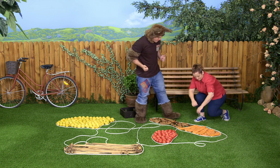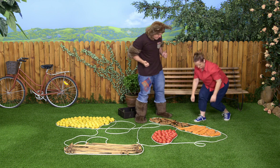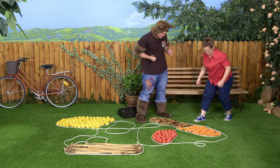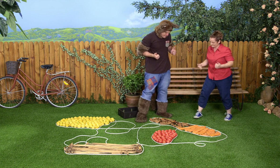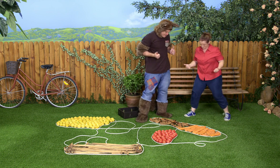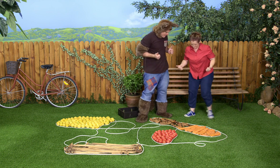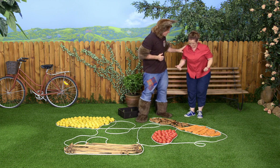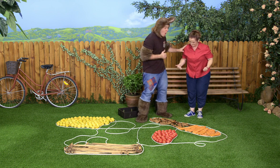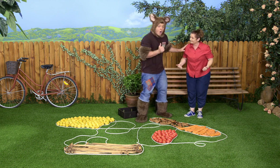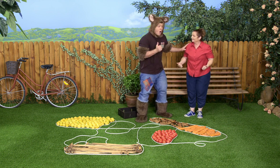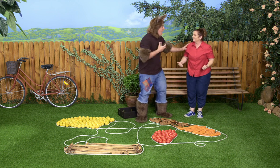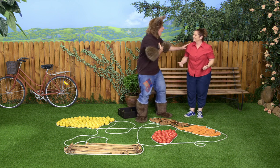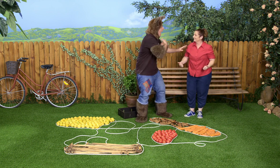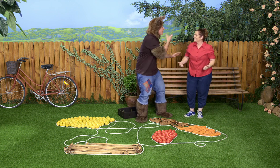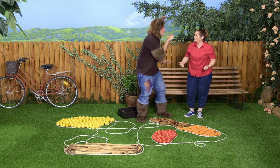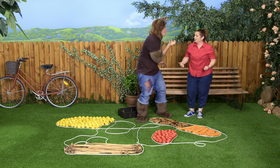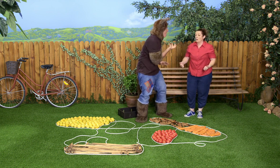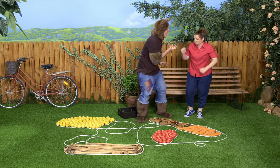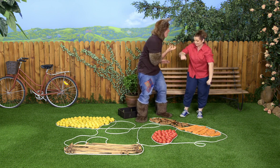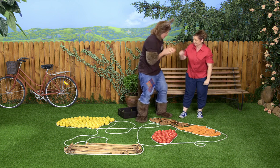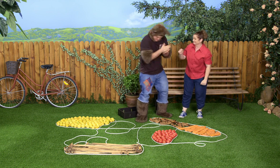Great. (GASPS) Apples! OK.